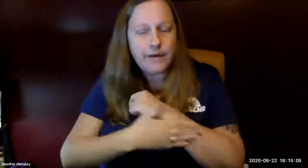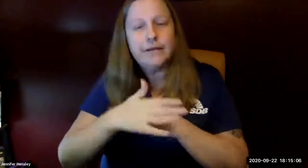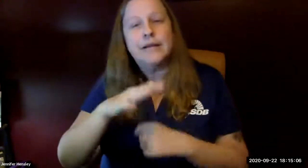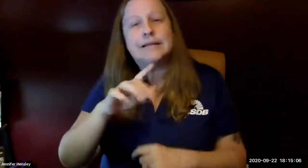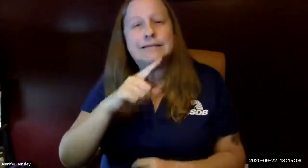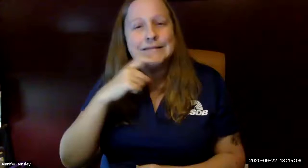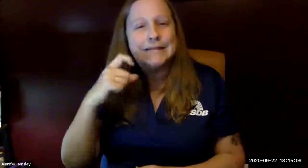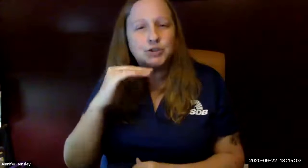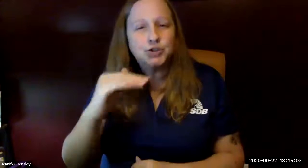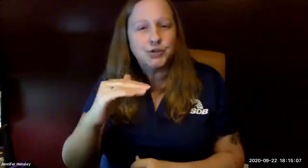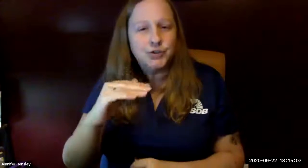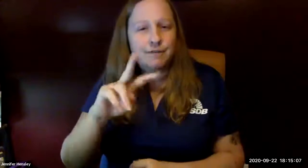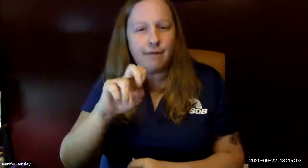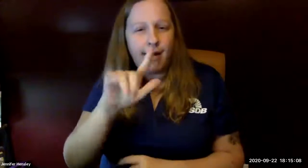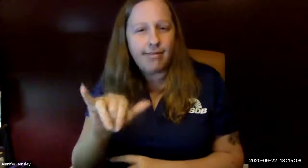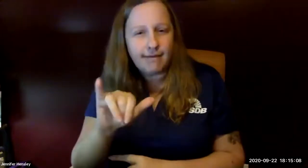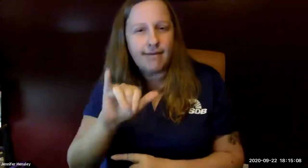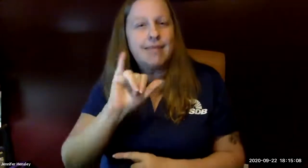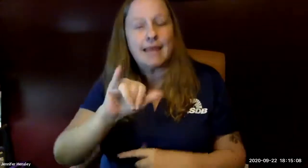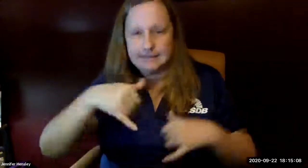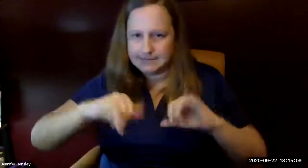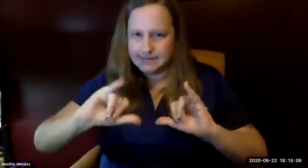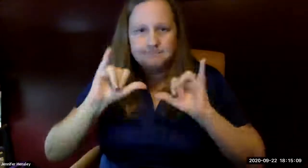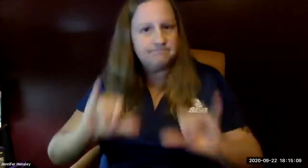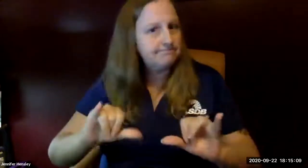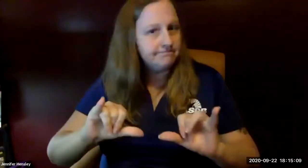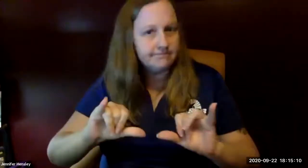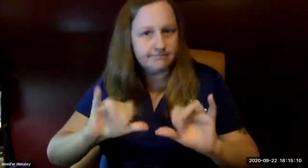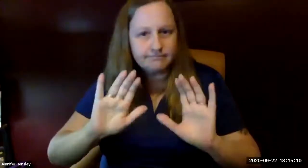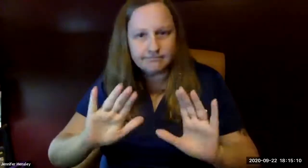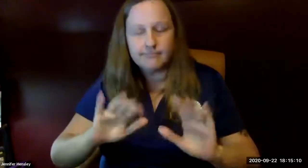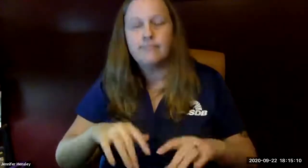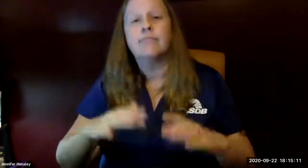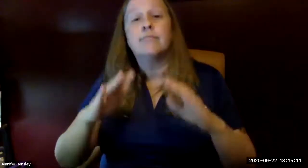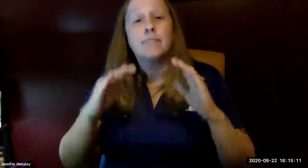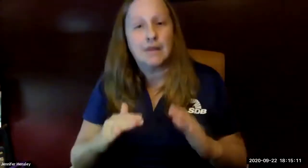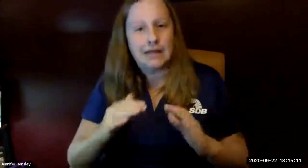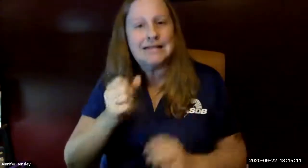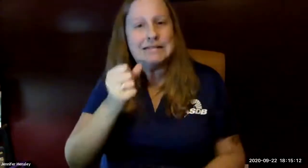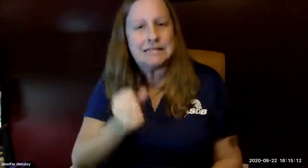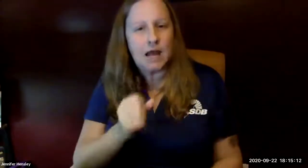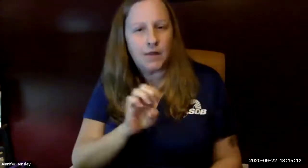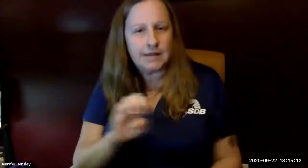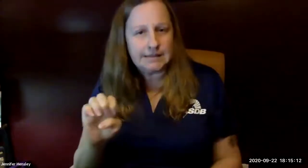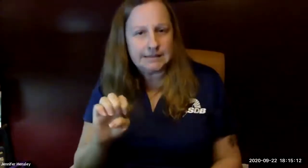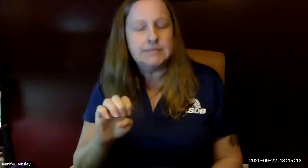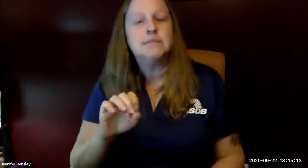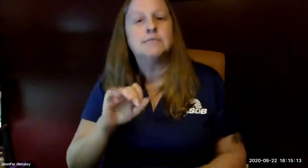the central region which consists of maricopa county is still under the